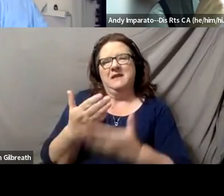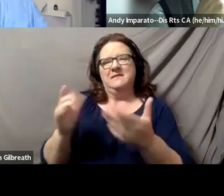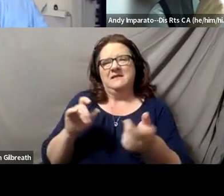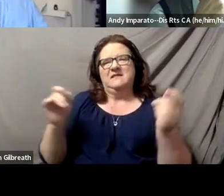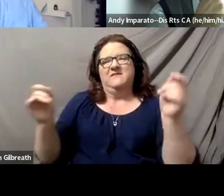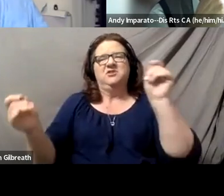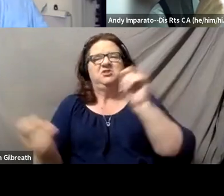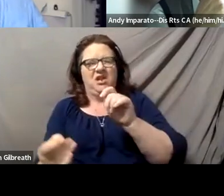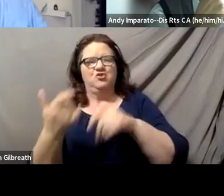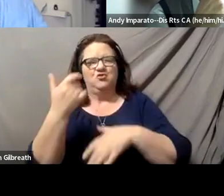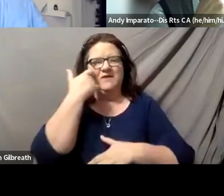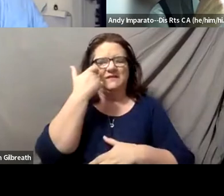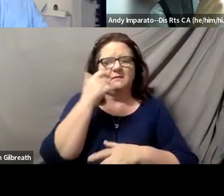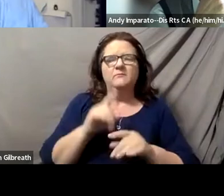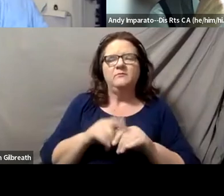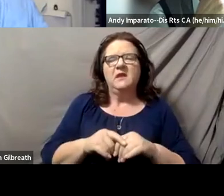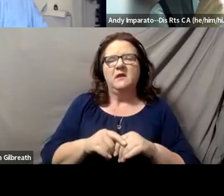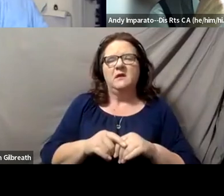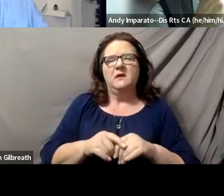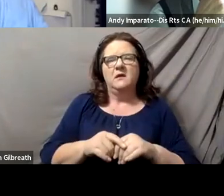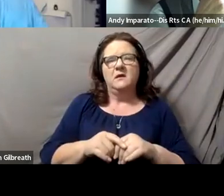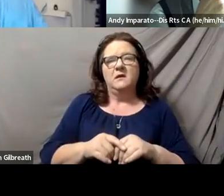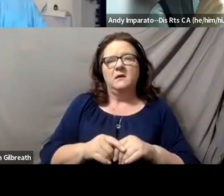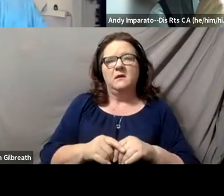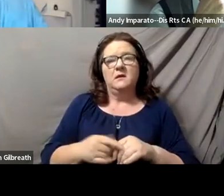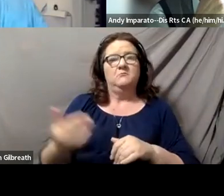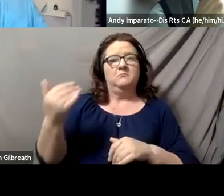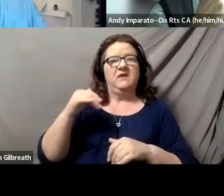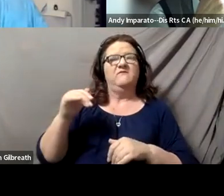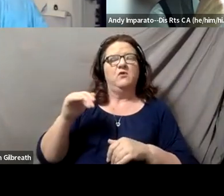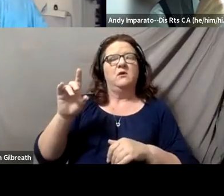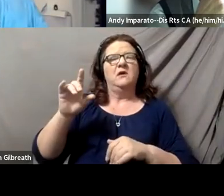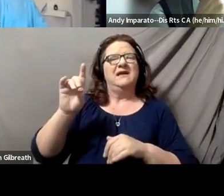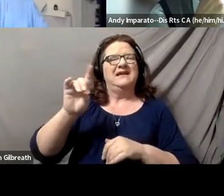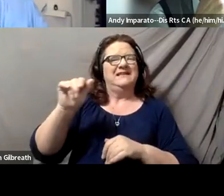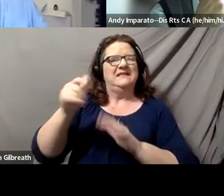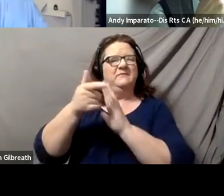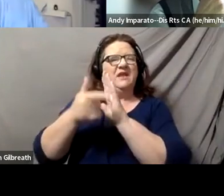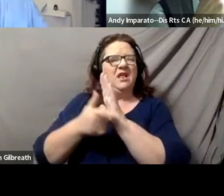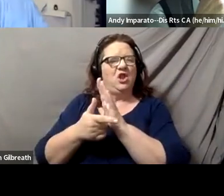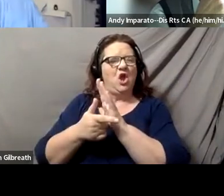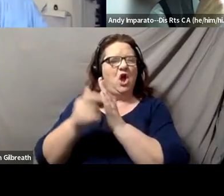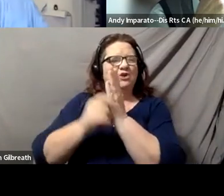I saw that there was a disability law journal. I think at least one, or maybe a couple of issues